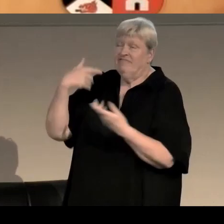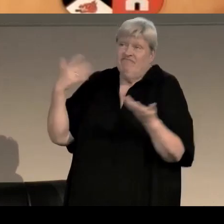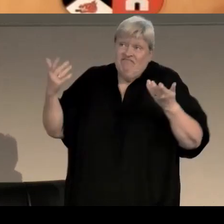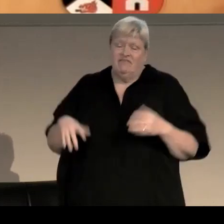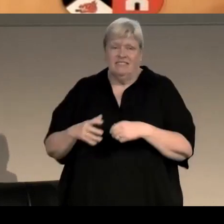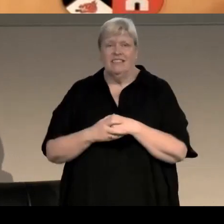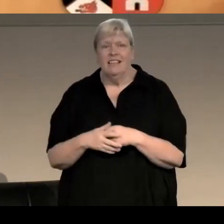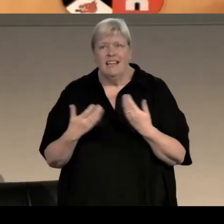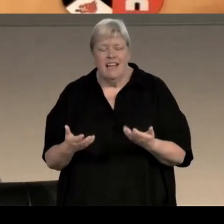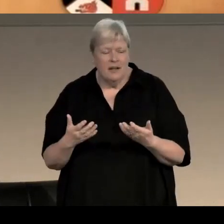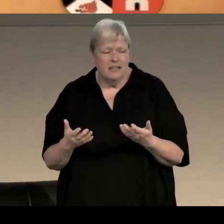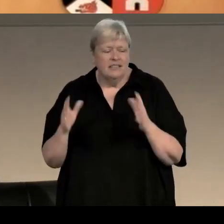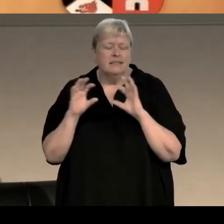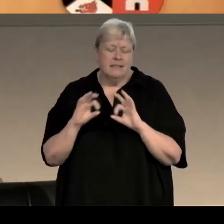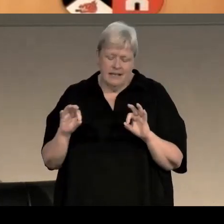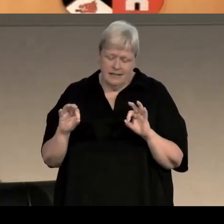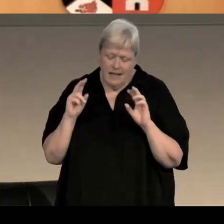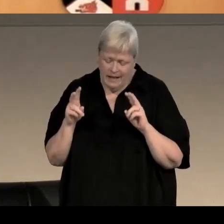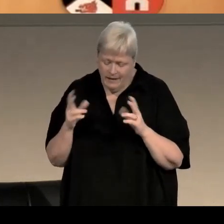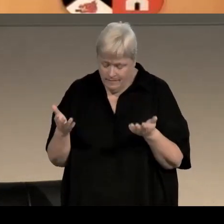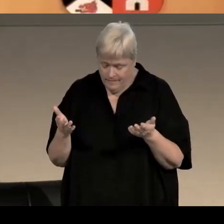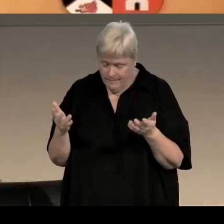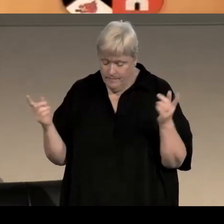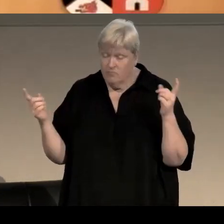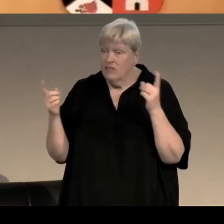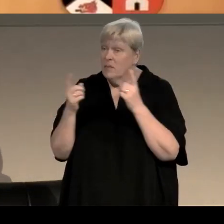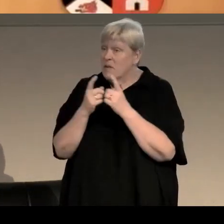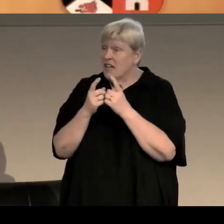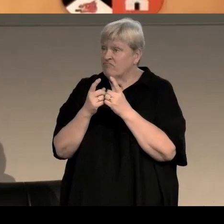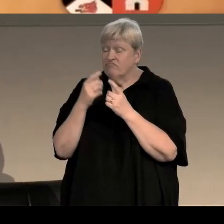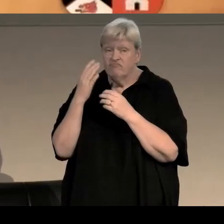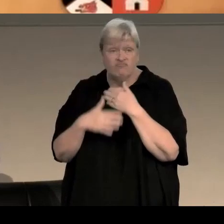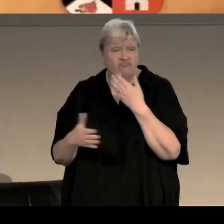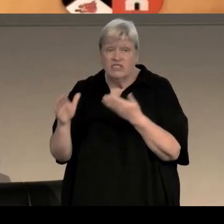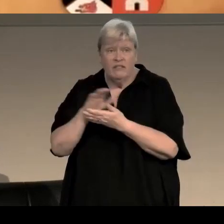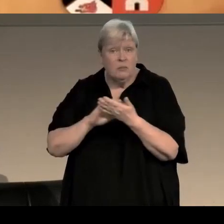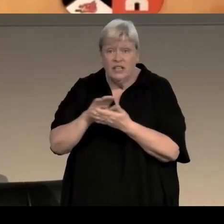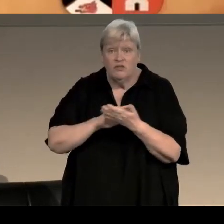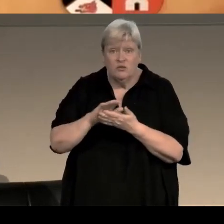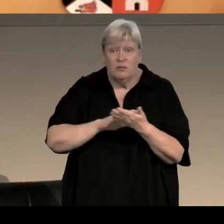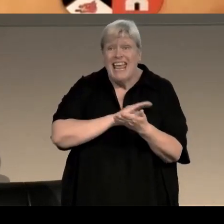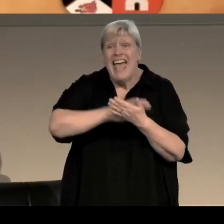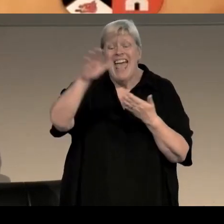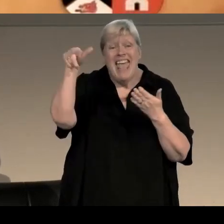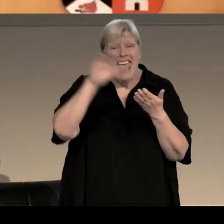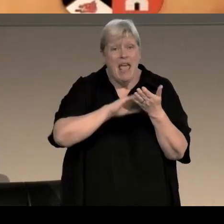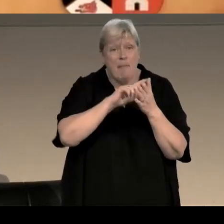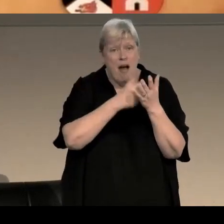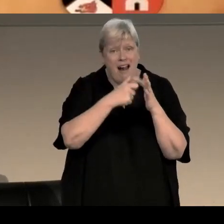They subsided into silence again. They’d met unintentionally on the freezing platform of Haymarket station on the second day of the year,